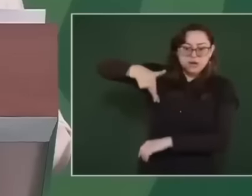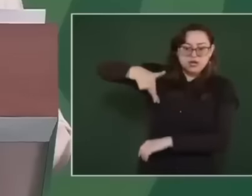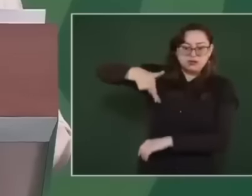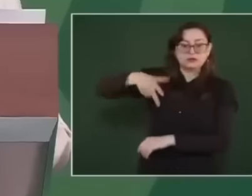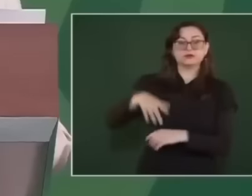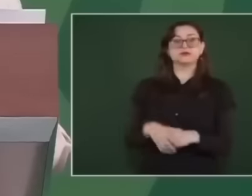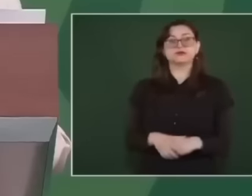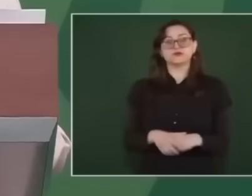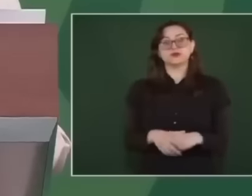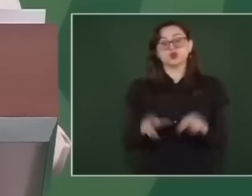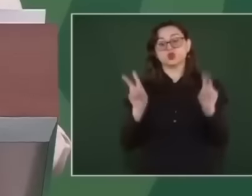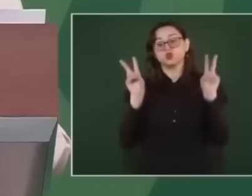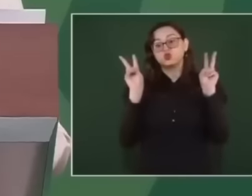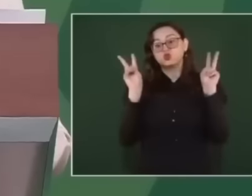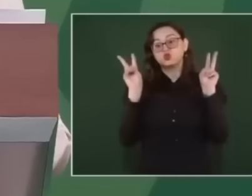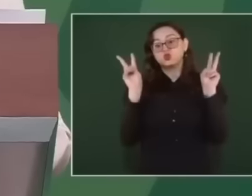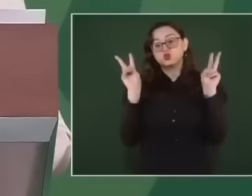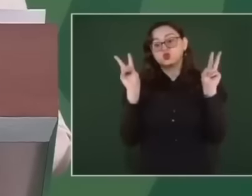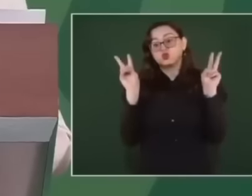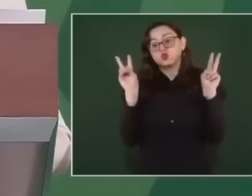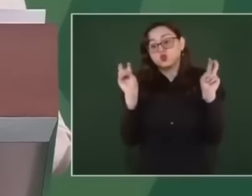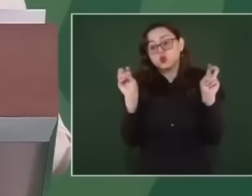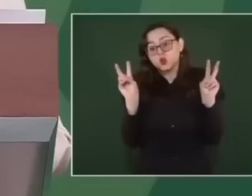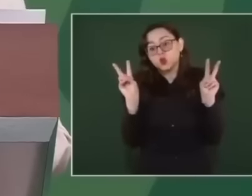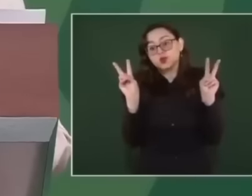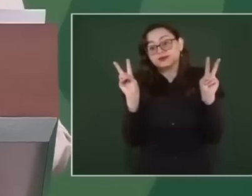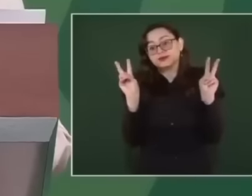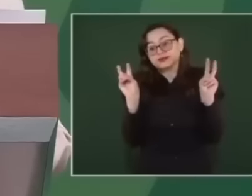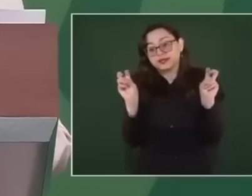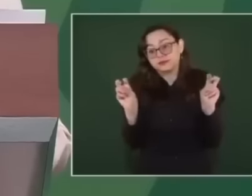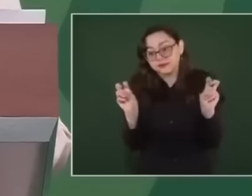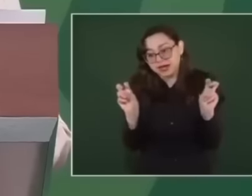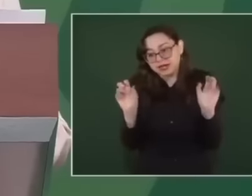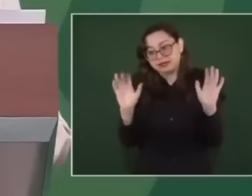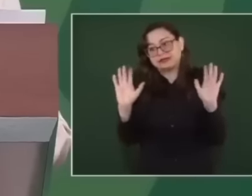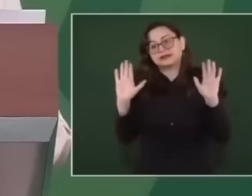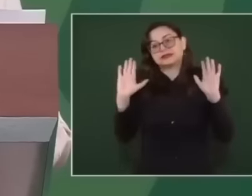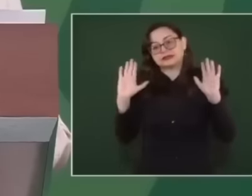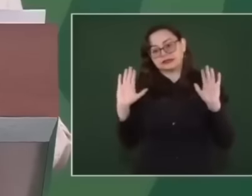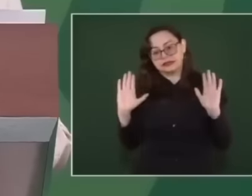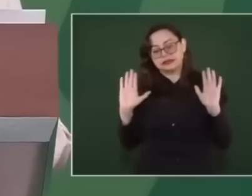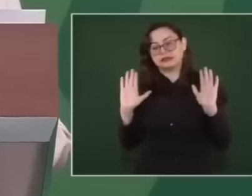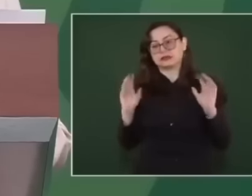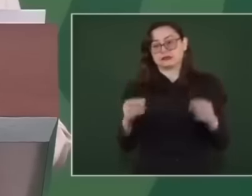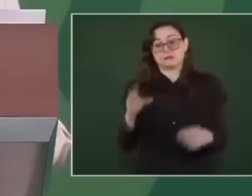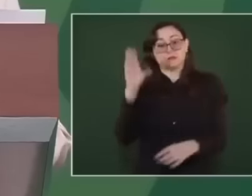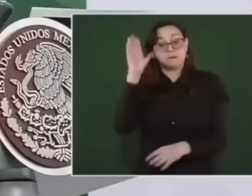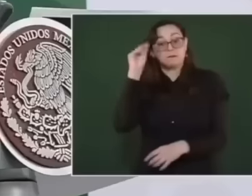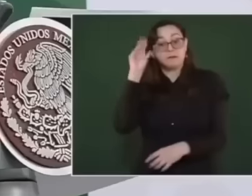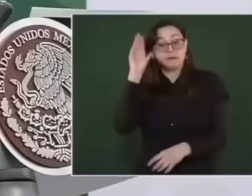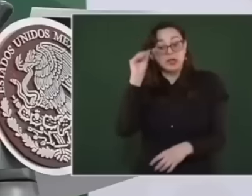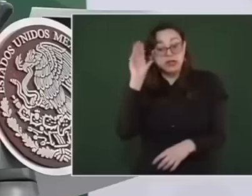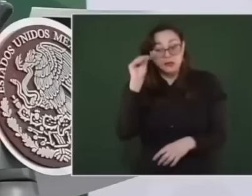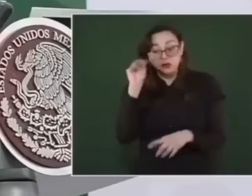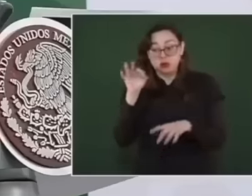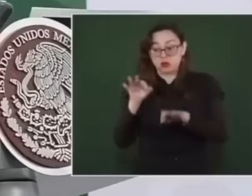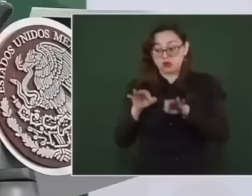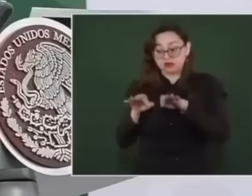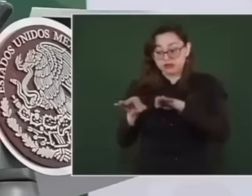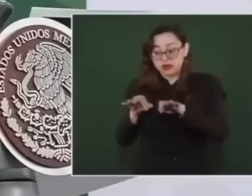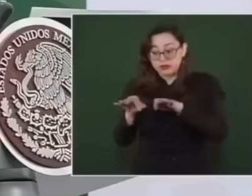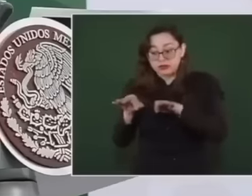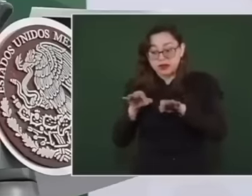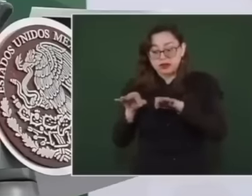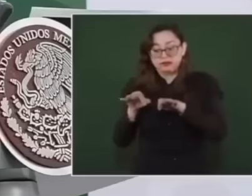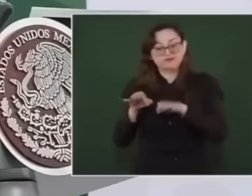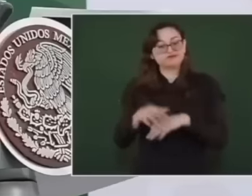monitor operations that were supposedly carried out live when in reality they were